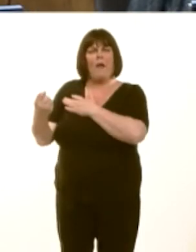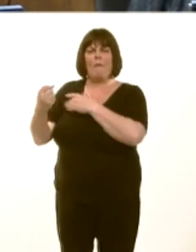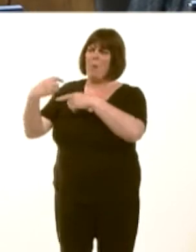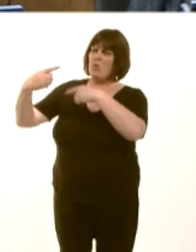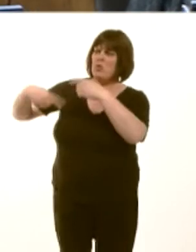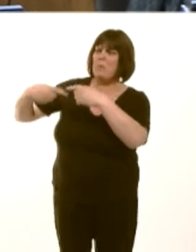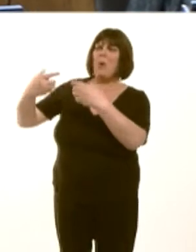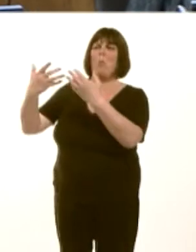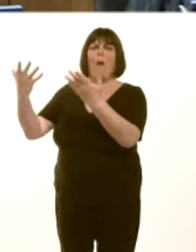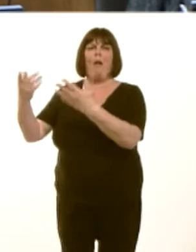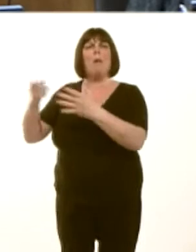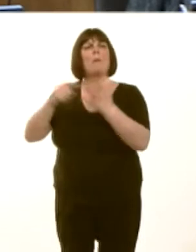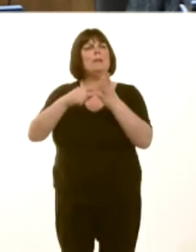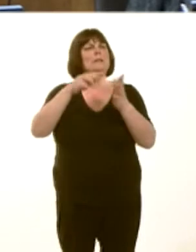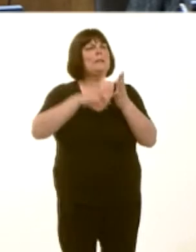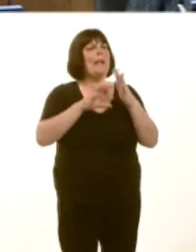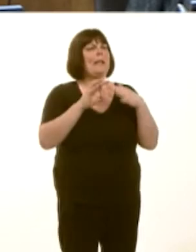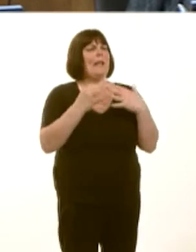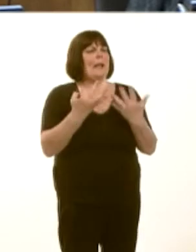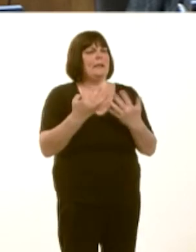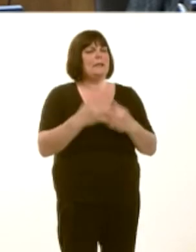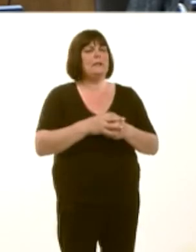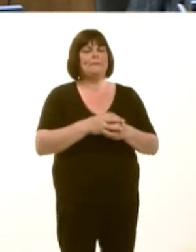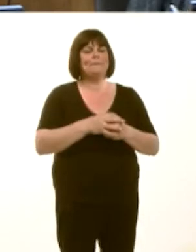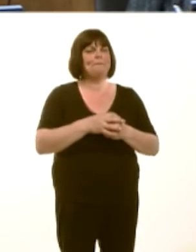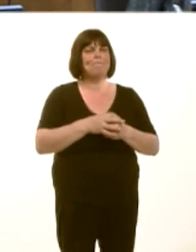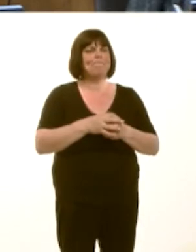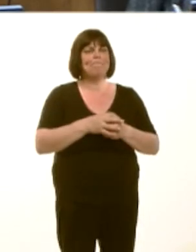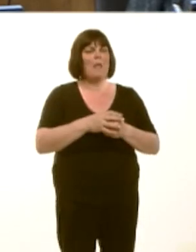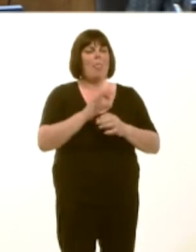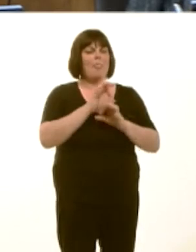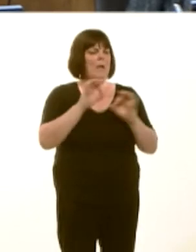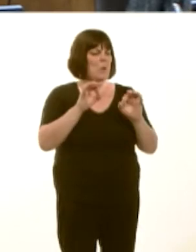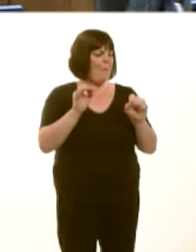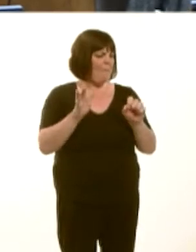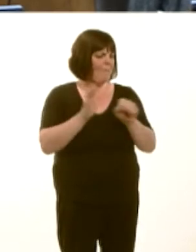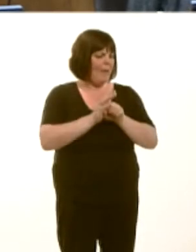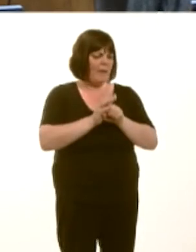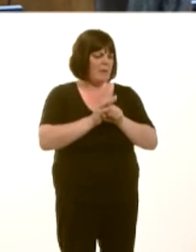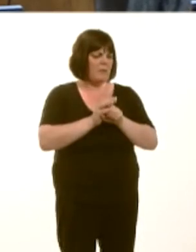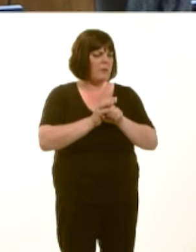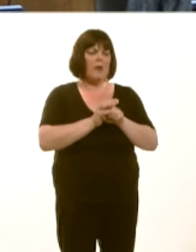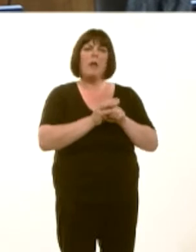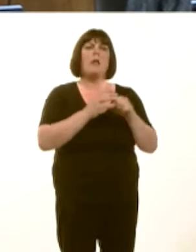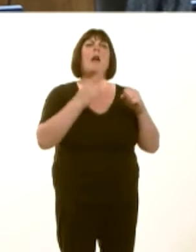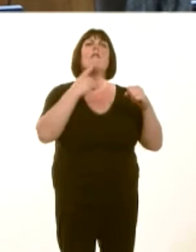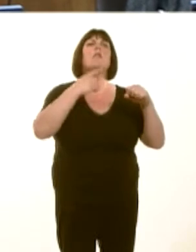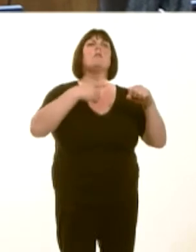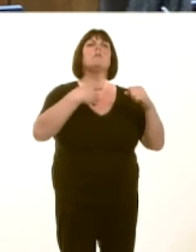ynglyn ‚ lle maeír tyrbinauín mynd. A gaf i ddweud, ynglyn ‚ TAN 8, nid oes unrhyw fath o waharddiad ar felinau gwynt